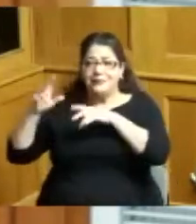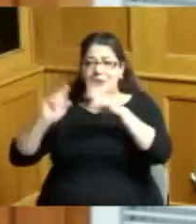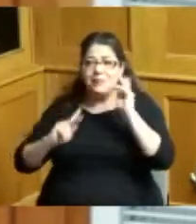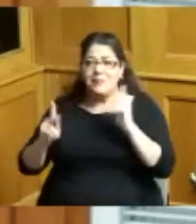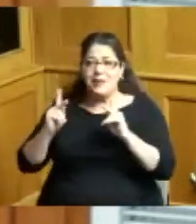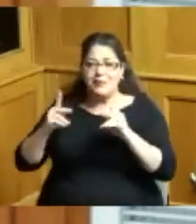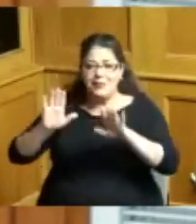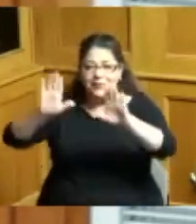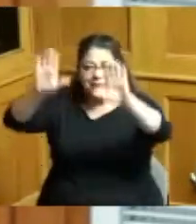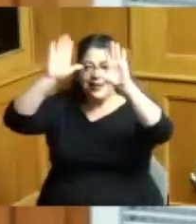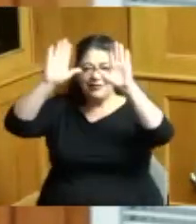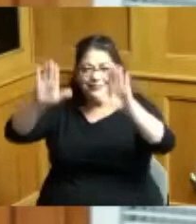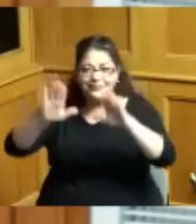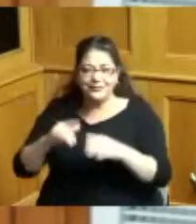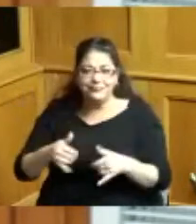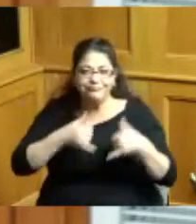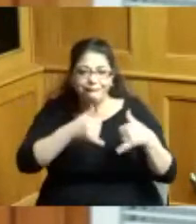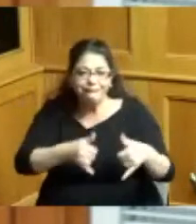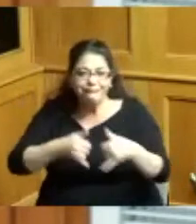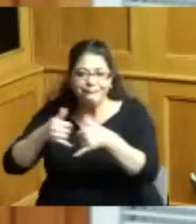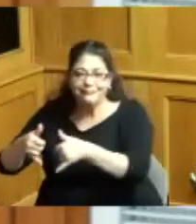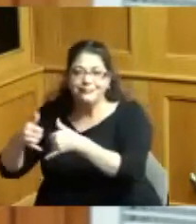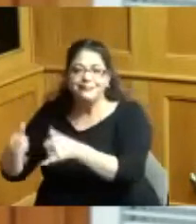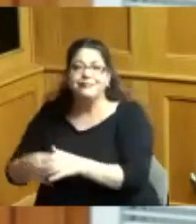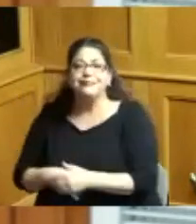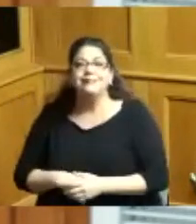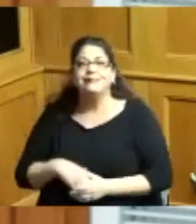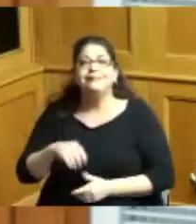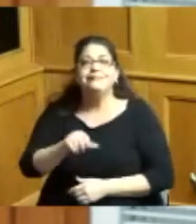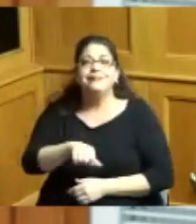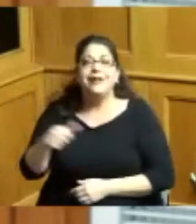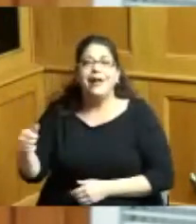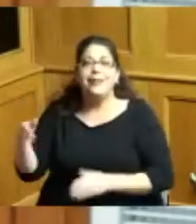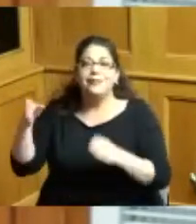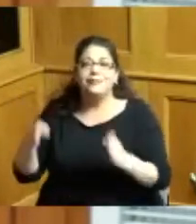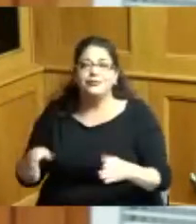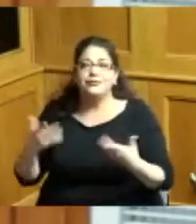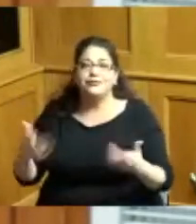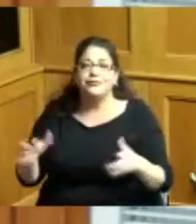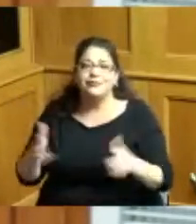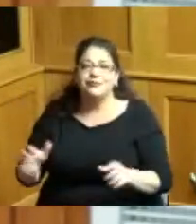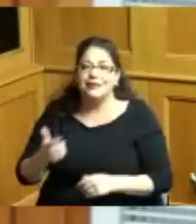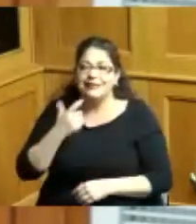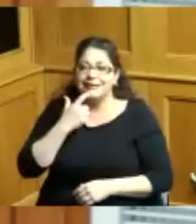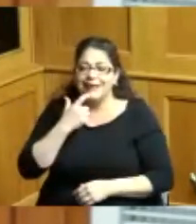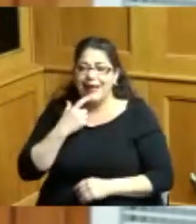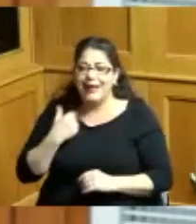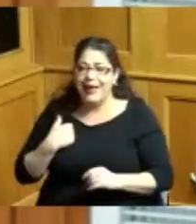thank you and also reiterate as someone else had already stated I stand on the shoulders of